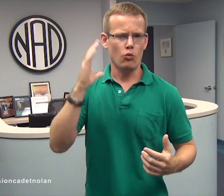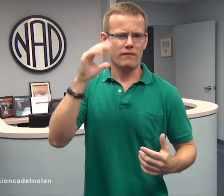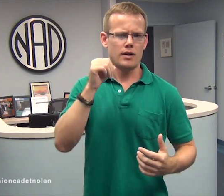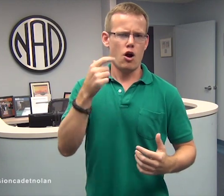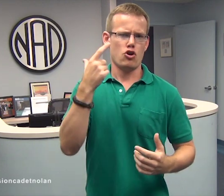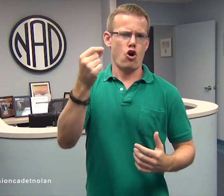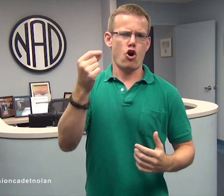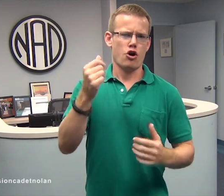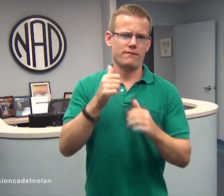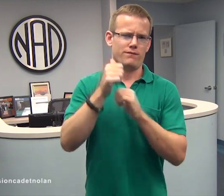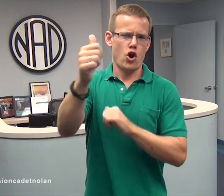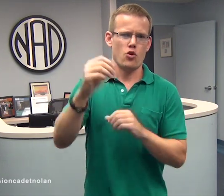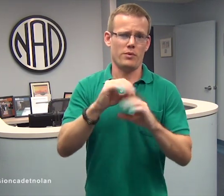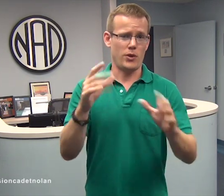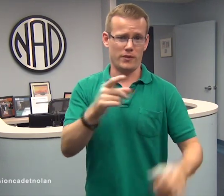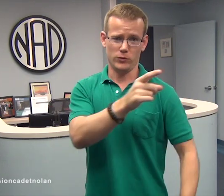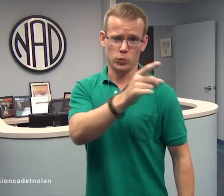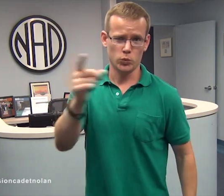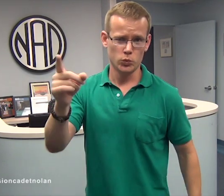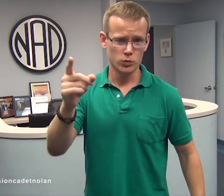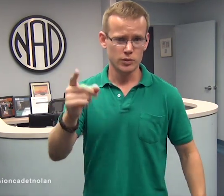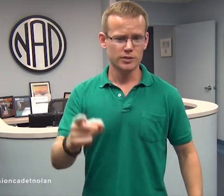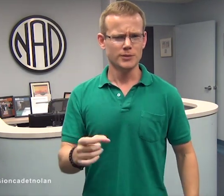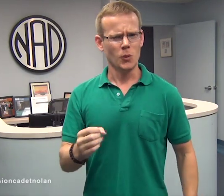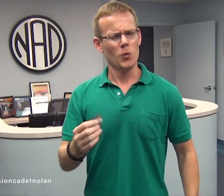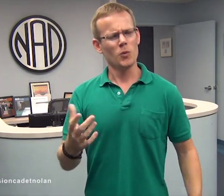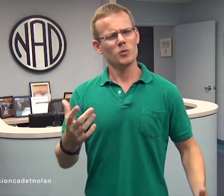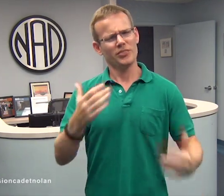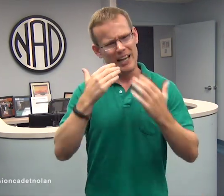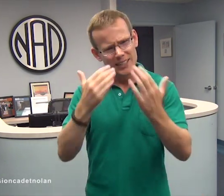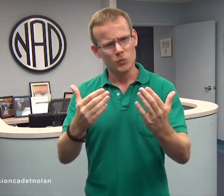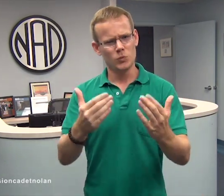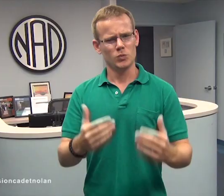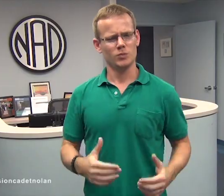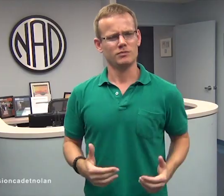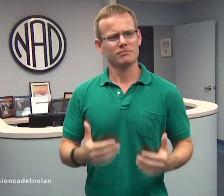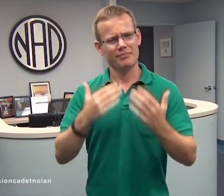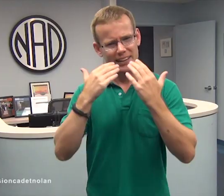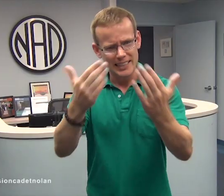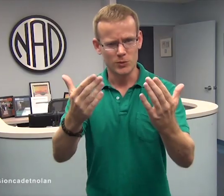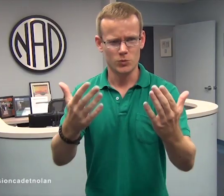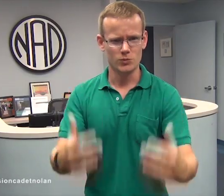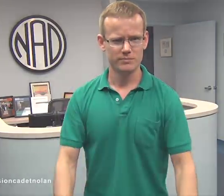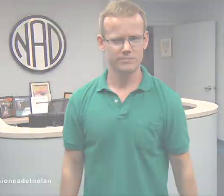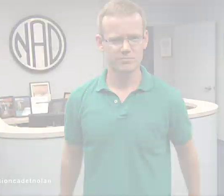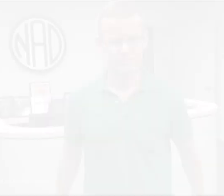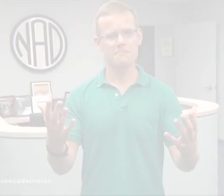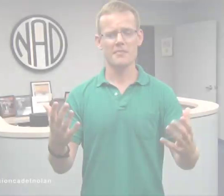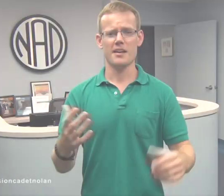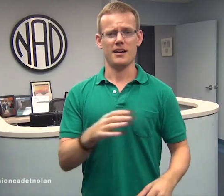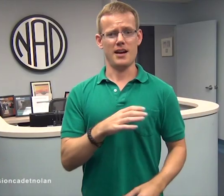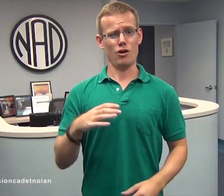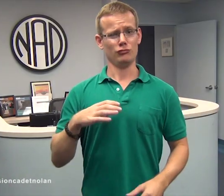I couldn’t have gone this far without all of you. Thank you, thank you.